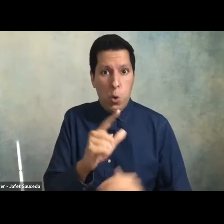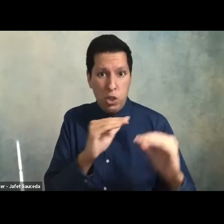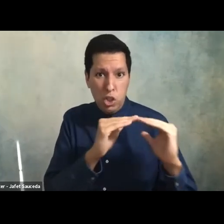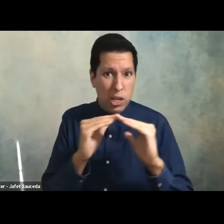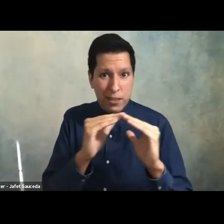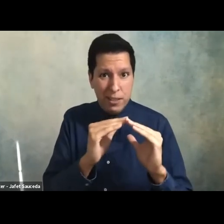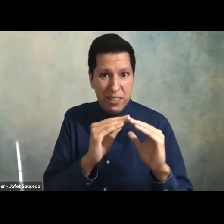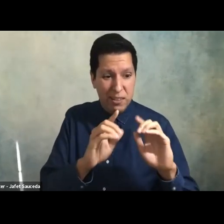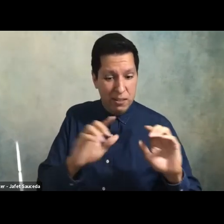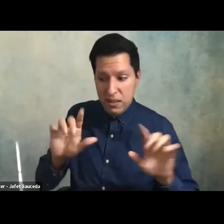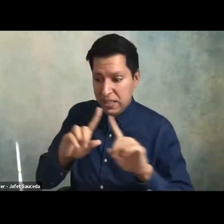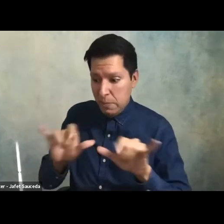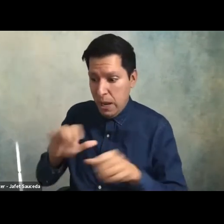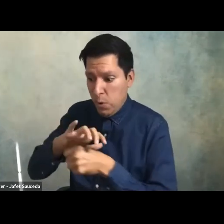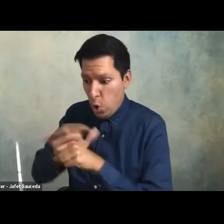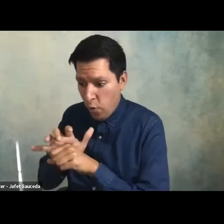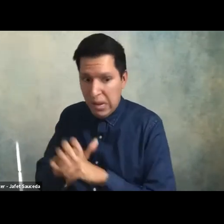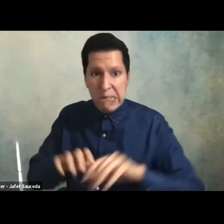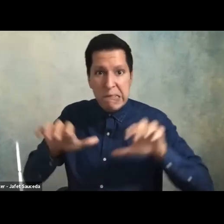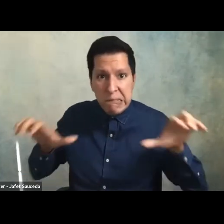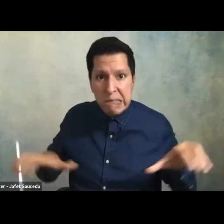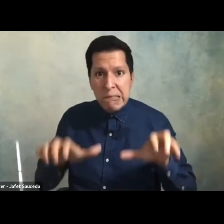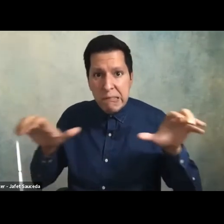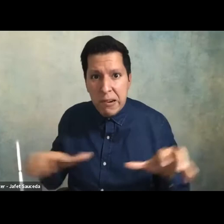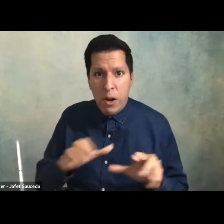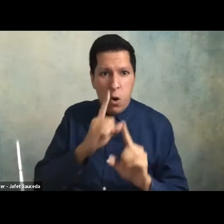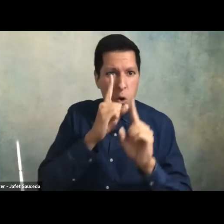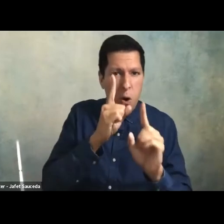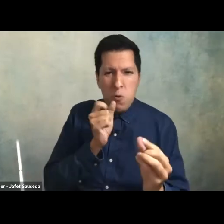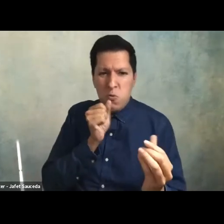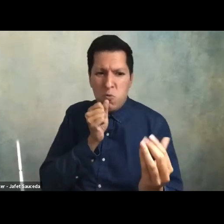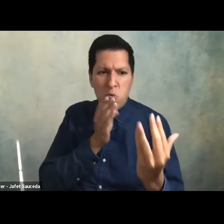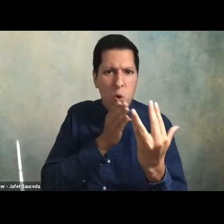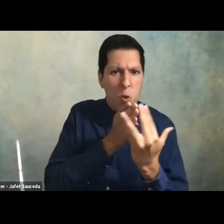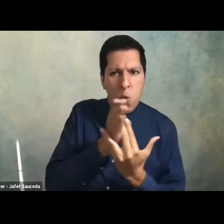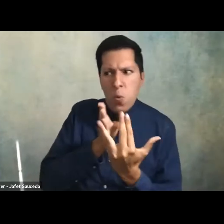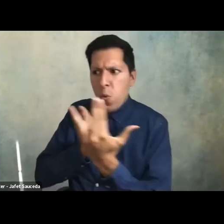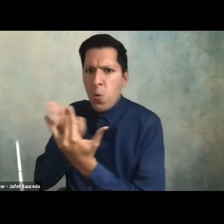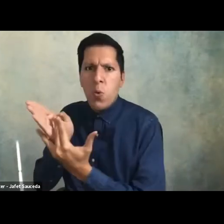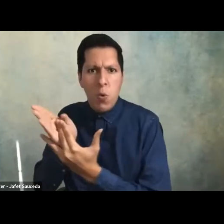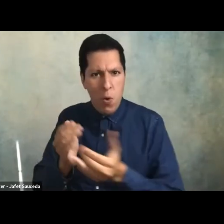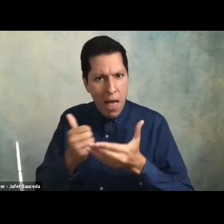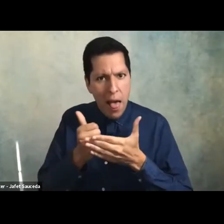Covid and we're we continue to work our way through these to to move towards success